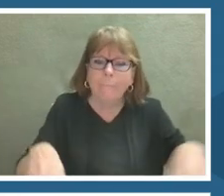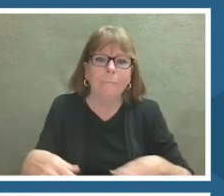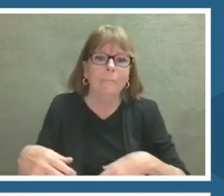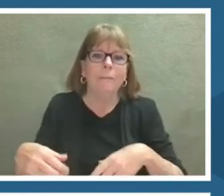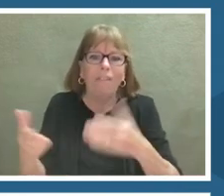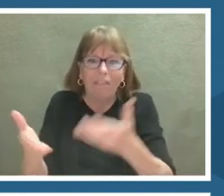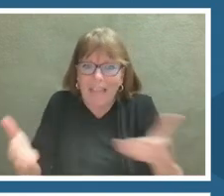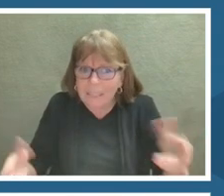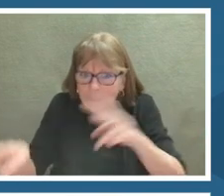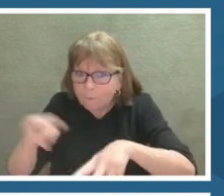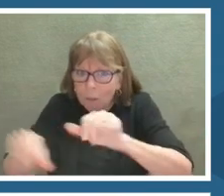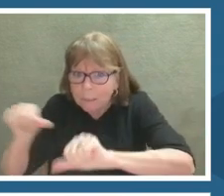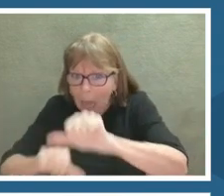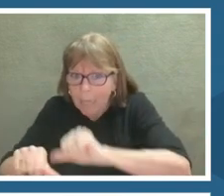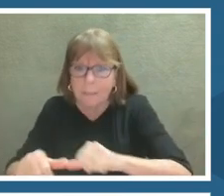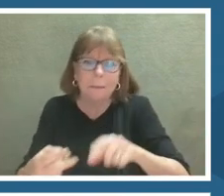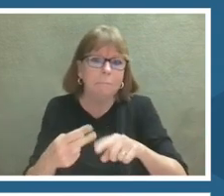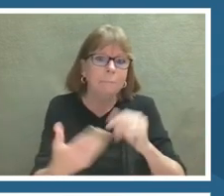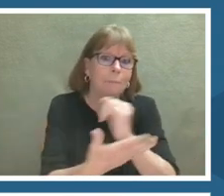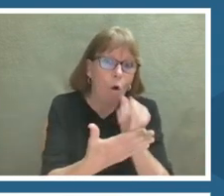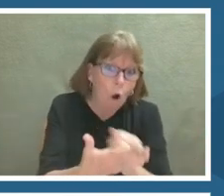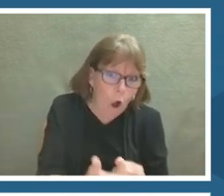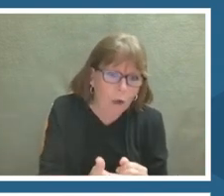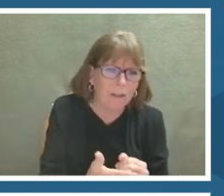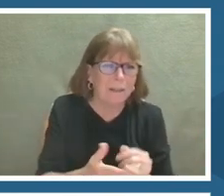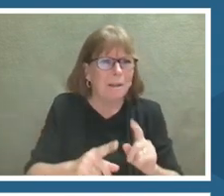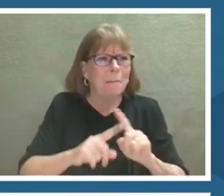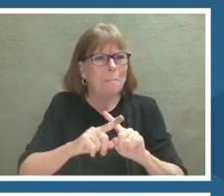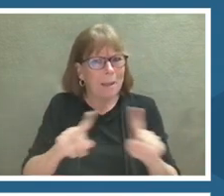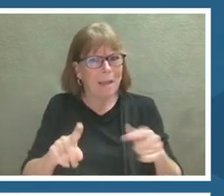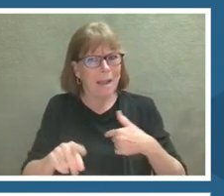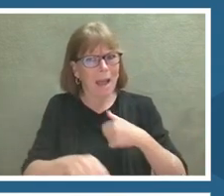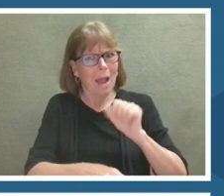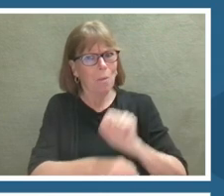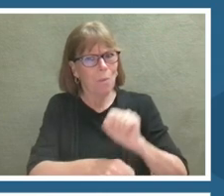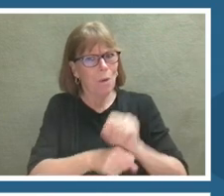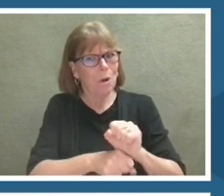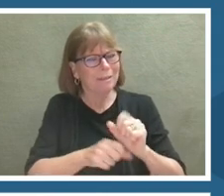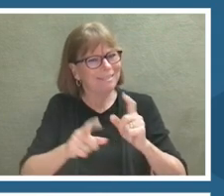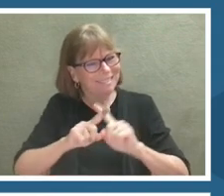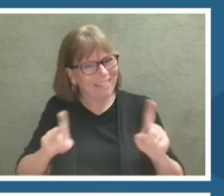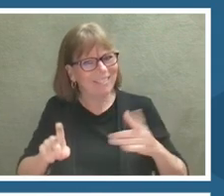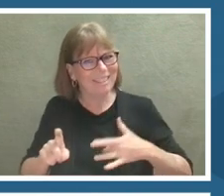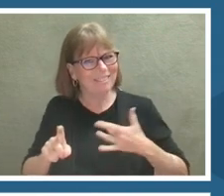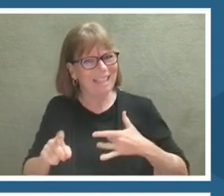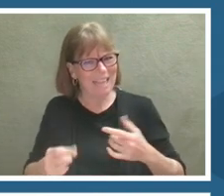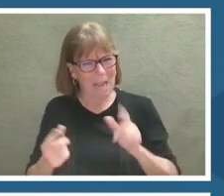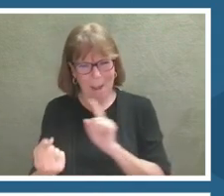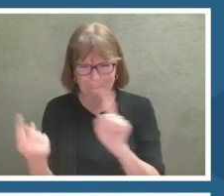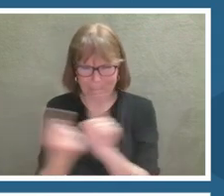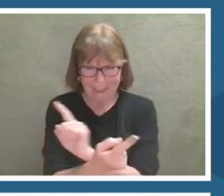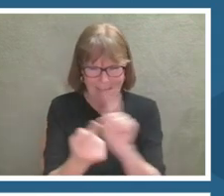But working here, I have met so many gifted historians and scientists and educators and